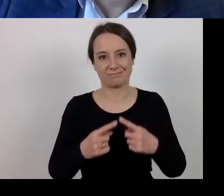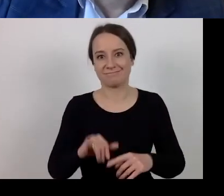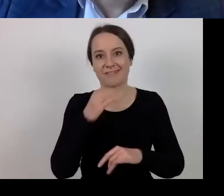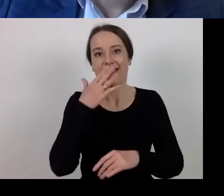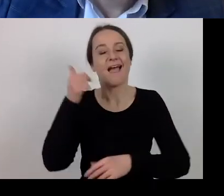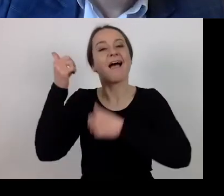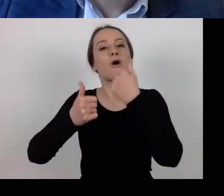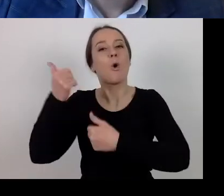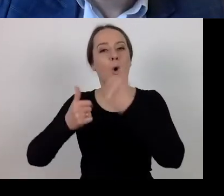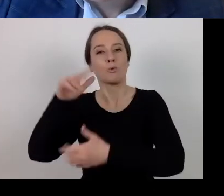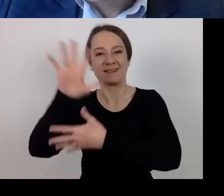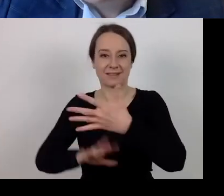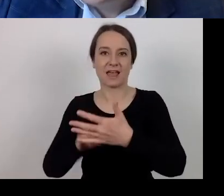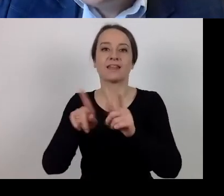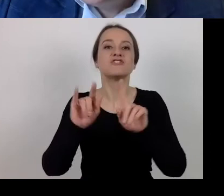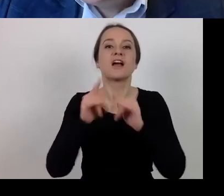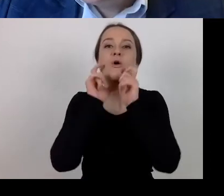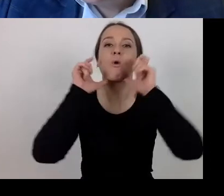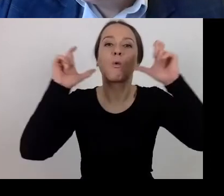or the announcement of competitions.